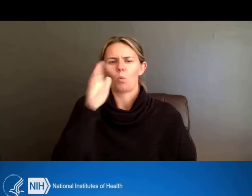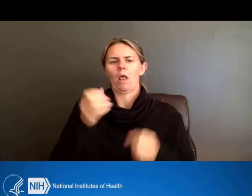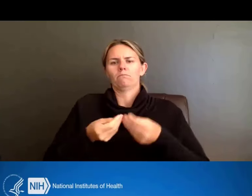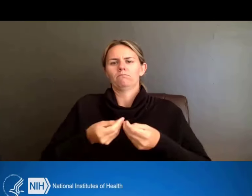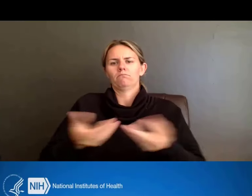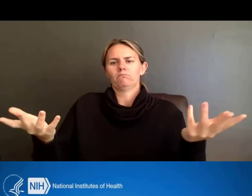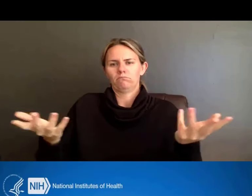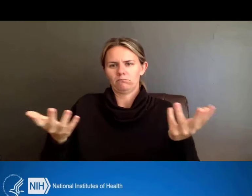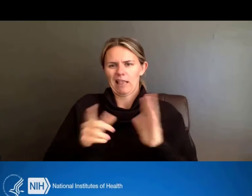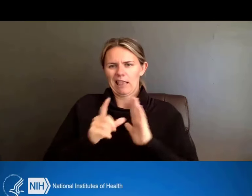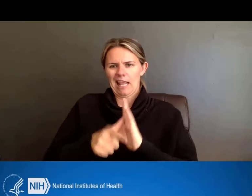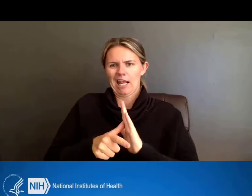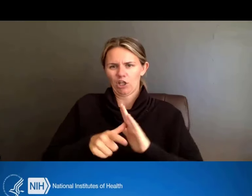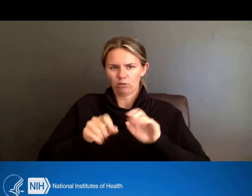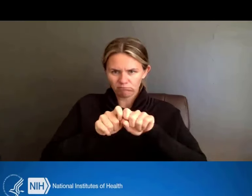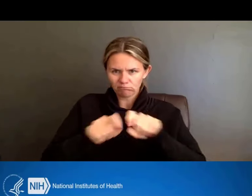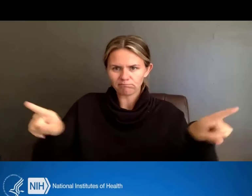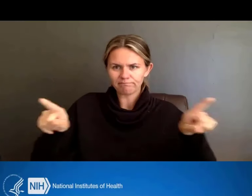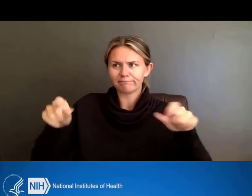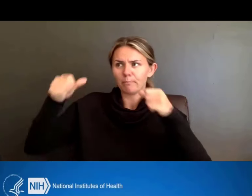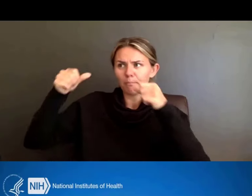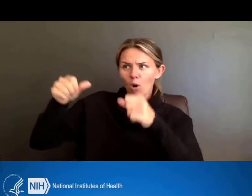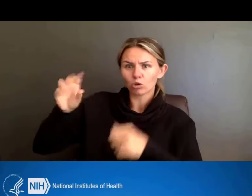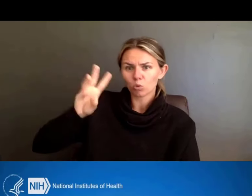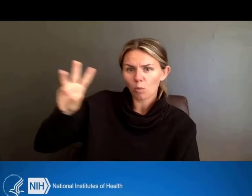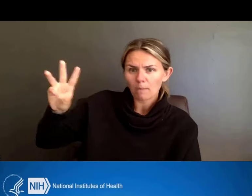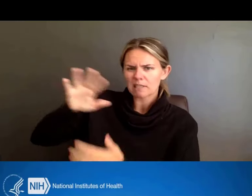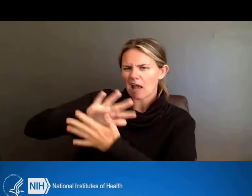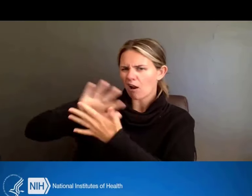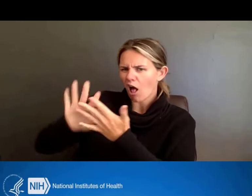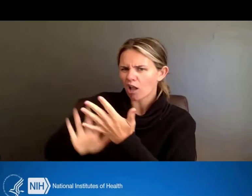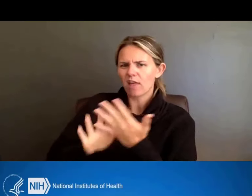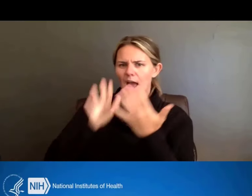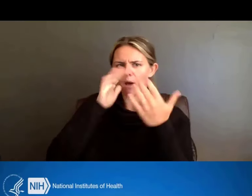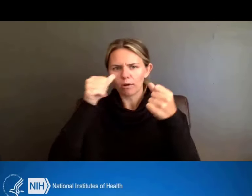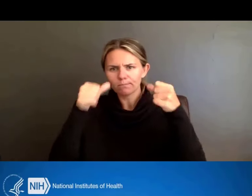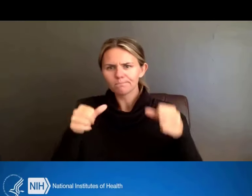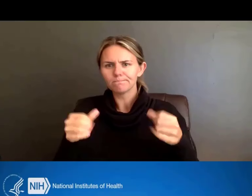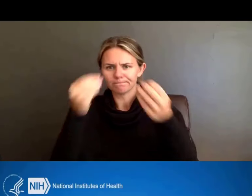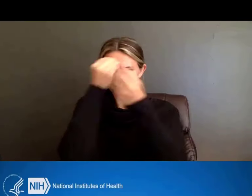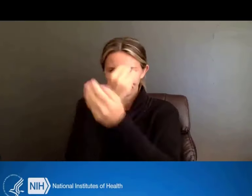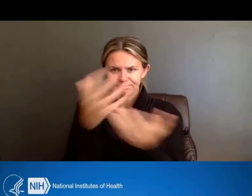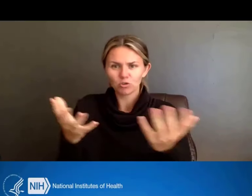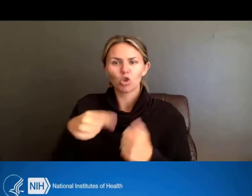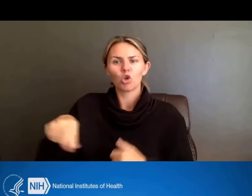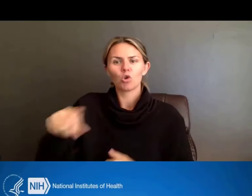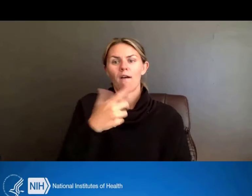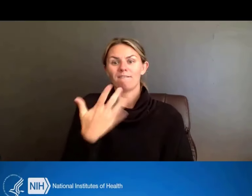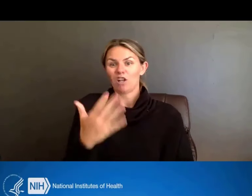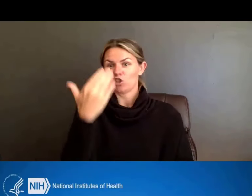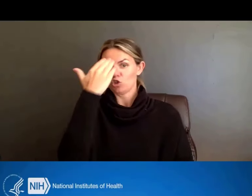so you'll have an indication of when the effective dates are, as well as the activity codes